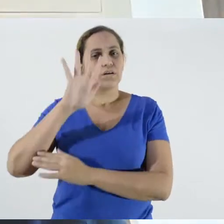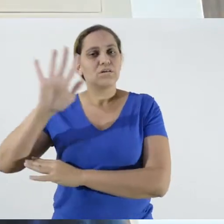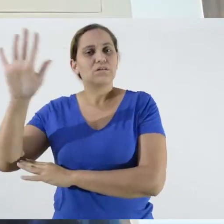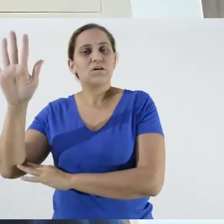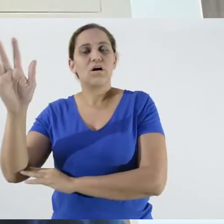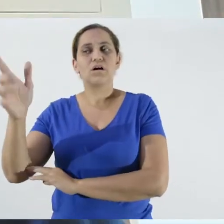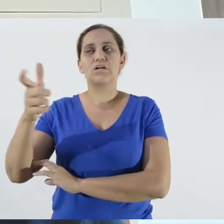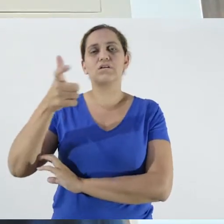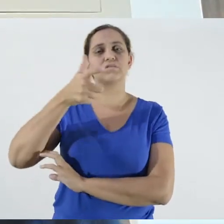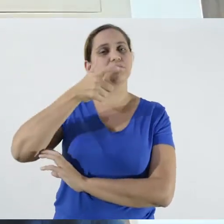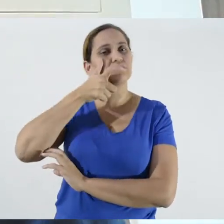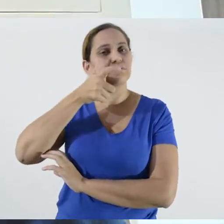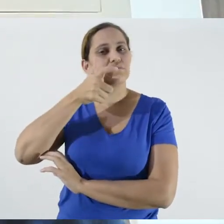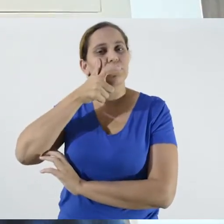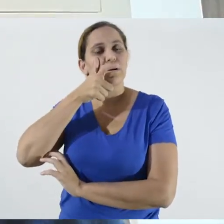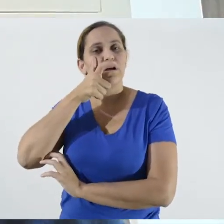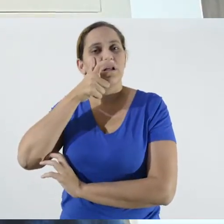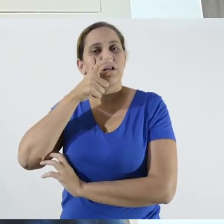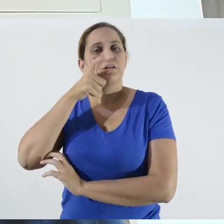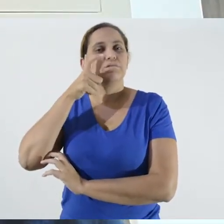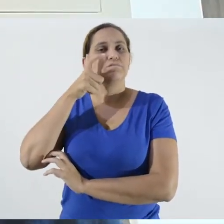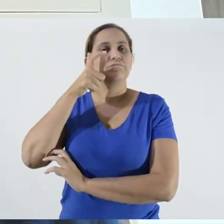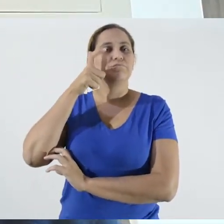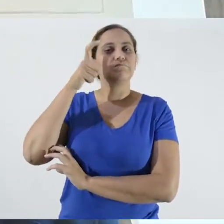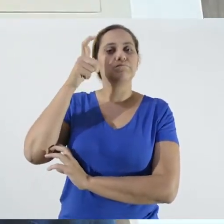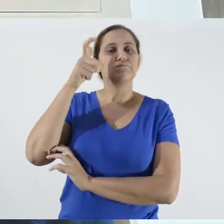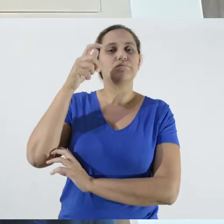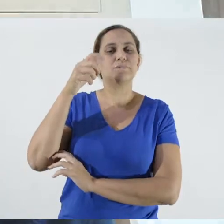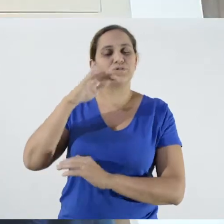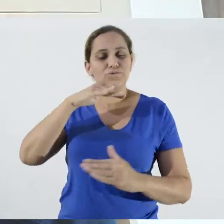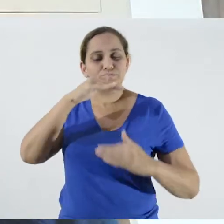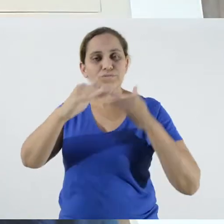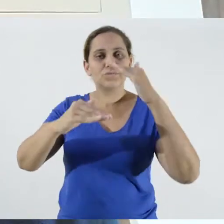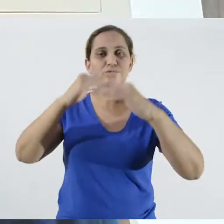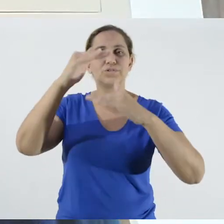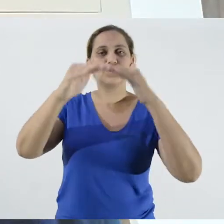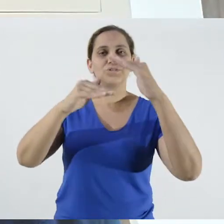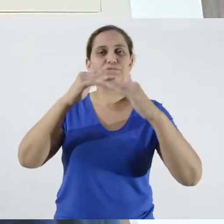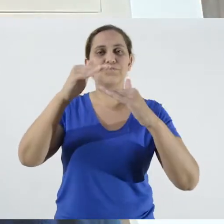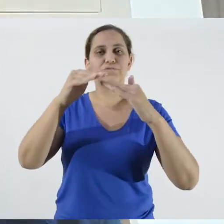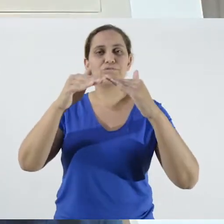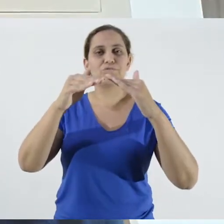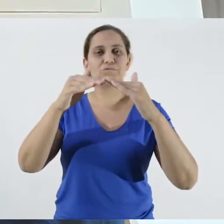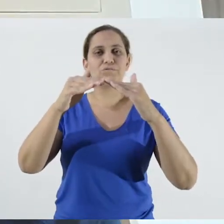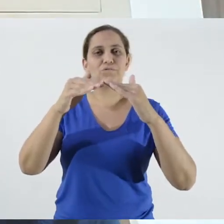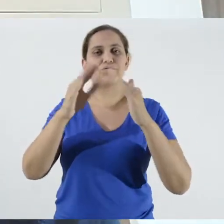views are helping us to develop this material.